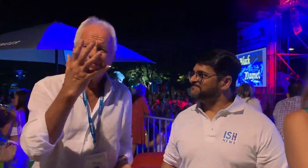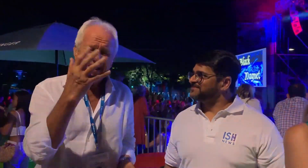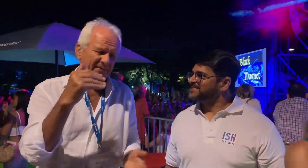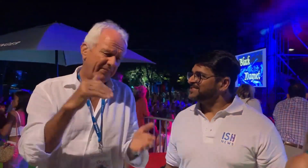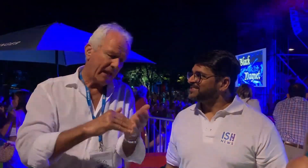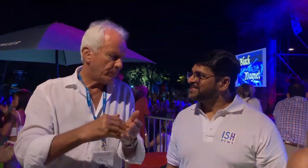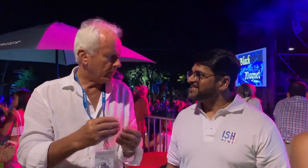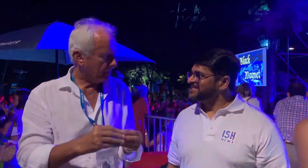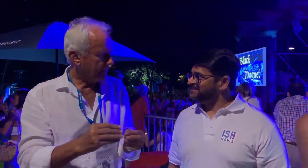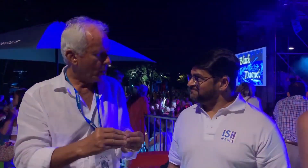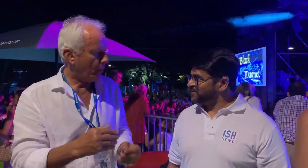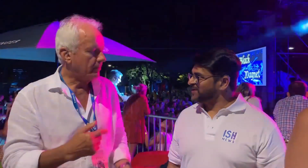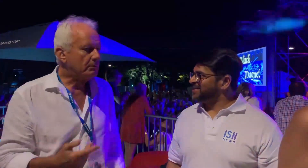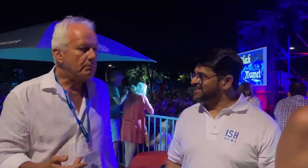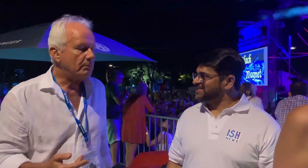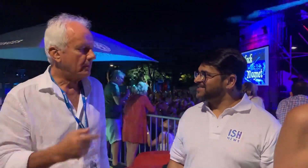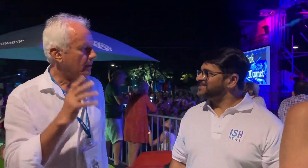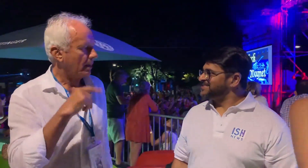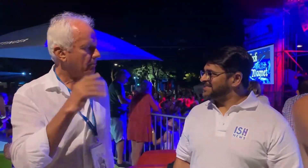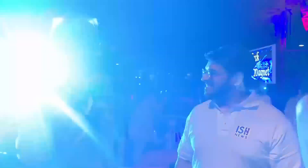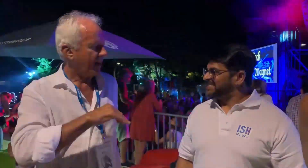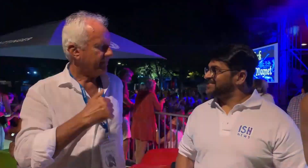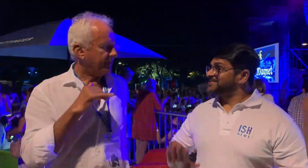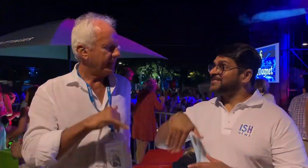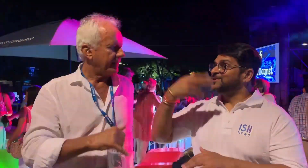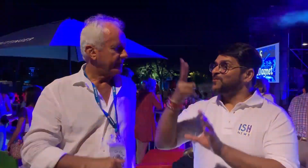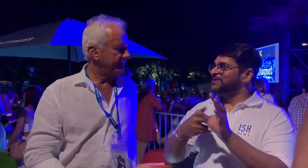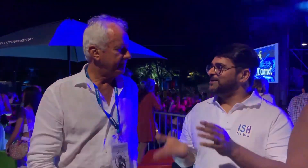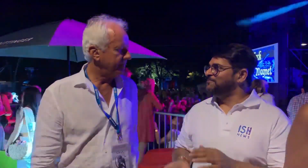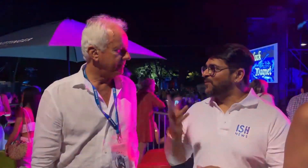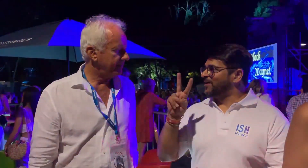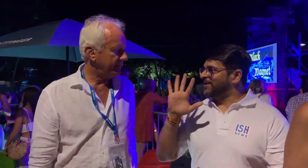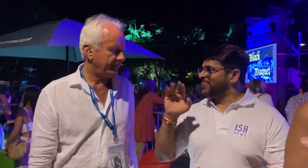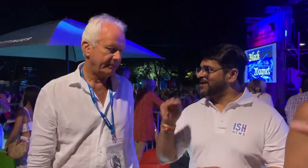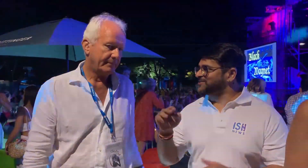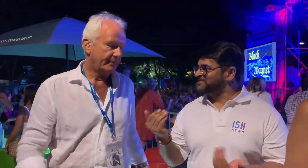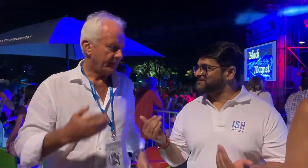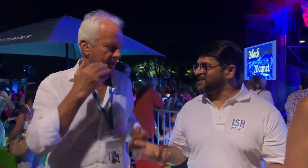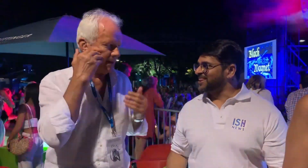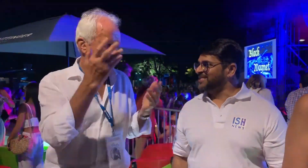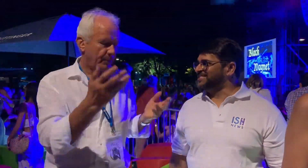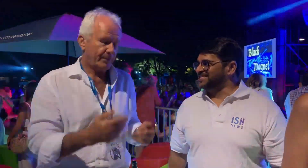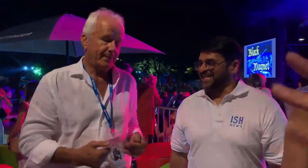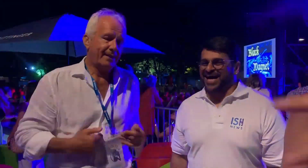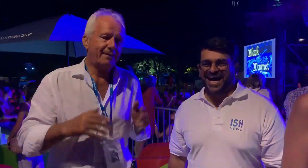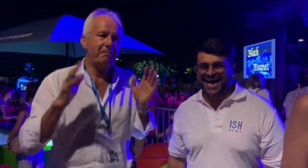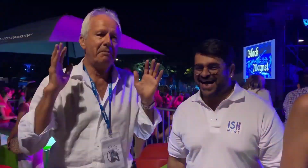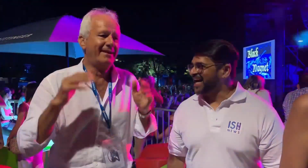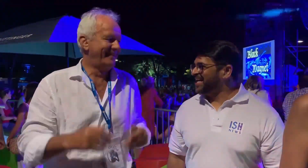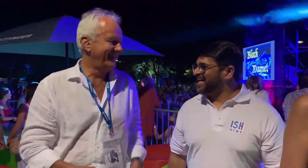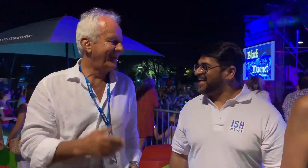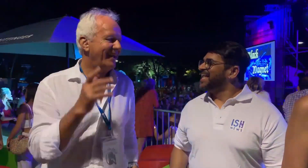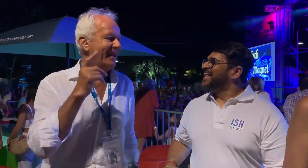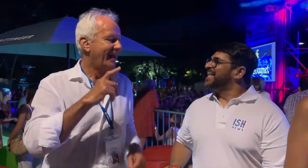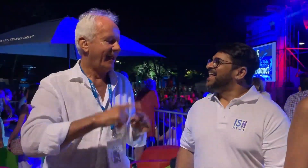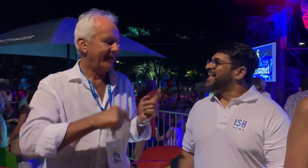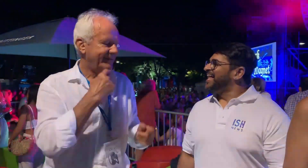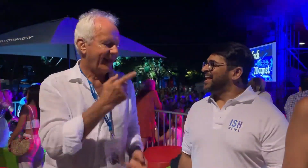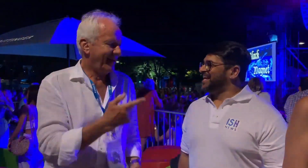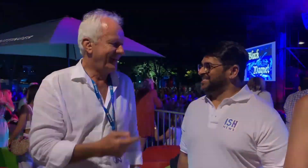Now it is 5,000 more! Wow! Can't believe it! Two years later, it is possible for the number to reach 25,000. I don't know. Can't say.